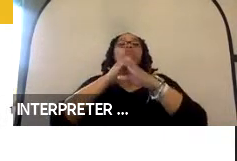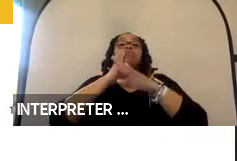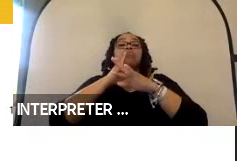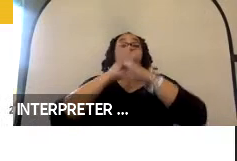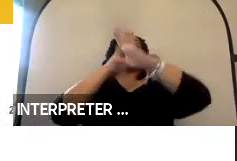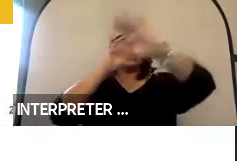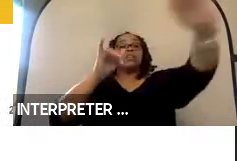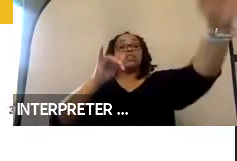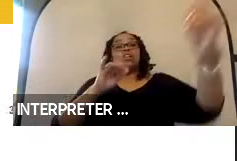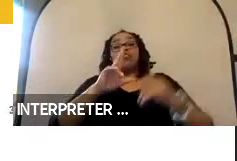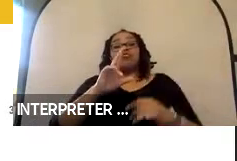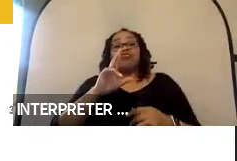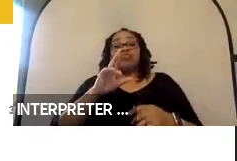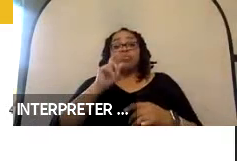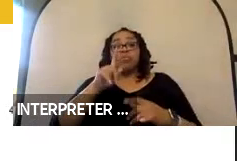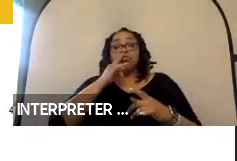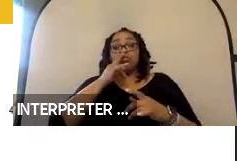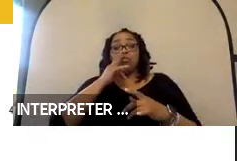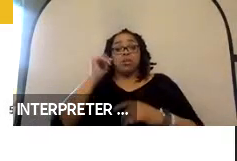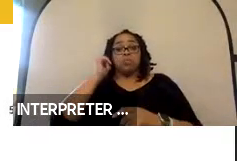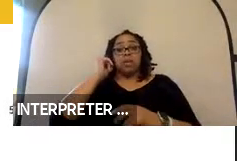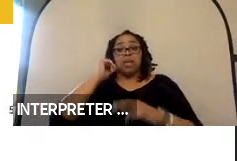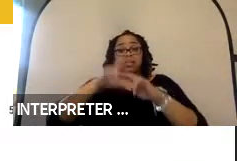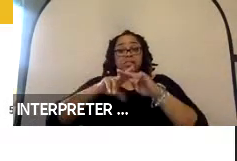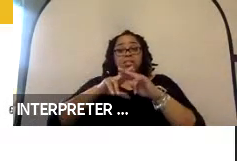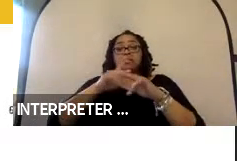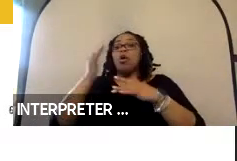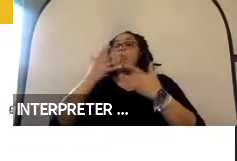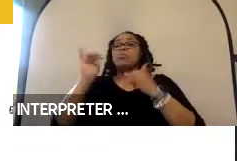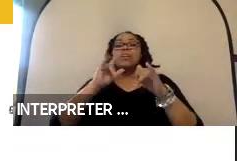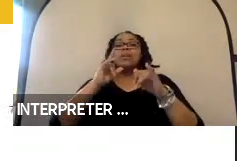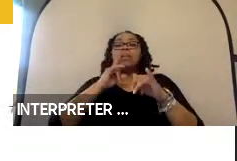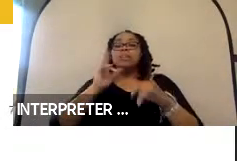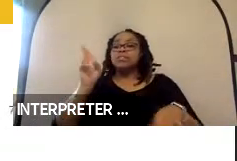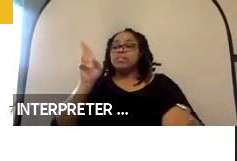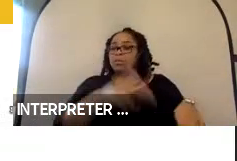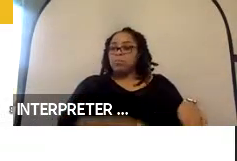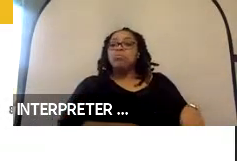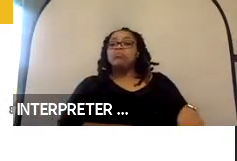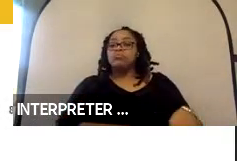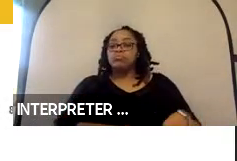rear seats that would be supplemental to the seatbelt. So, we found that when you have